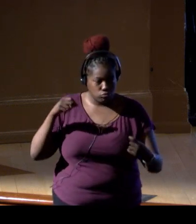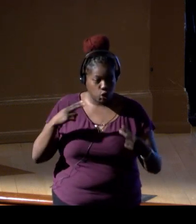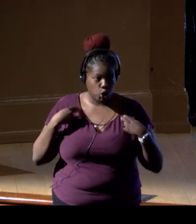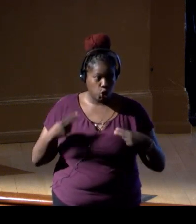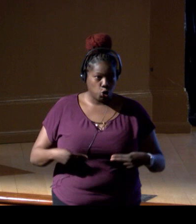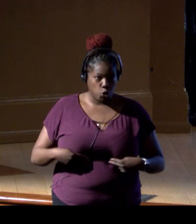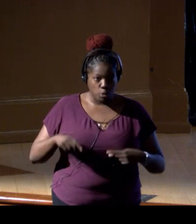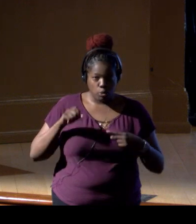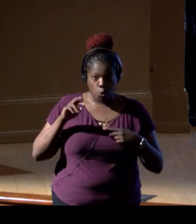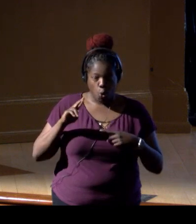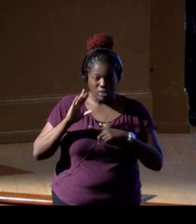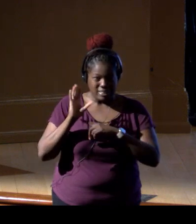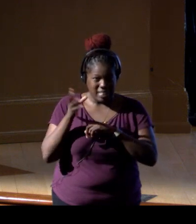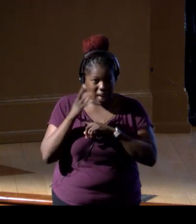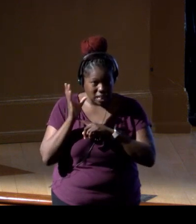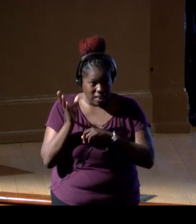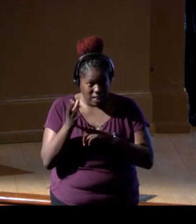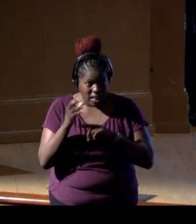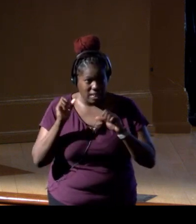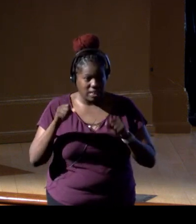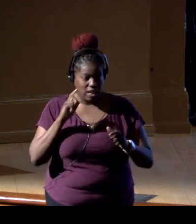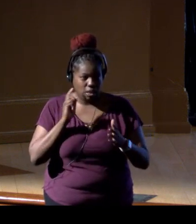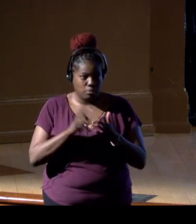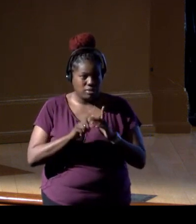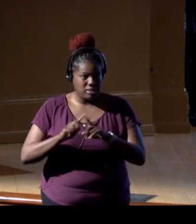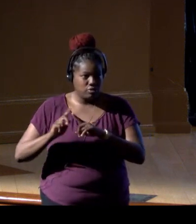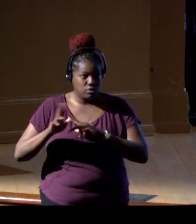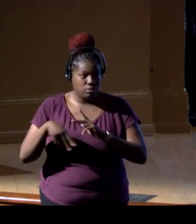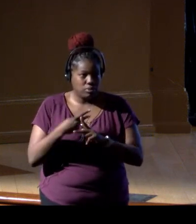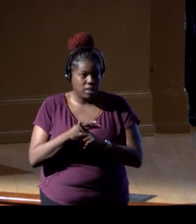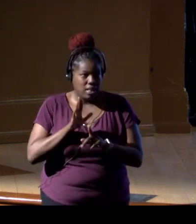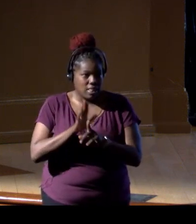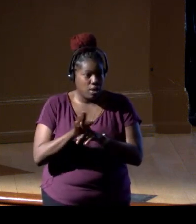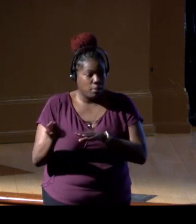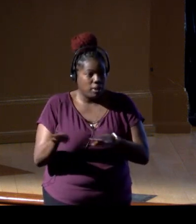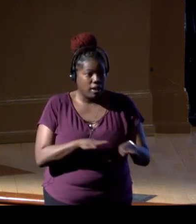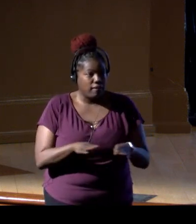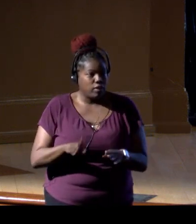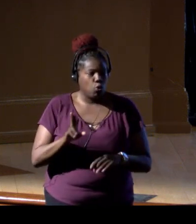enable direct observation of species and their behavior. And then, of course, you could have radar,